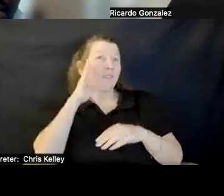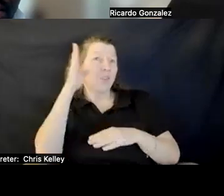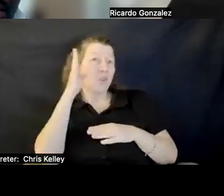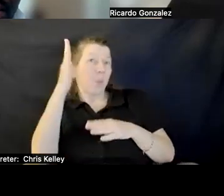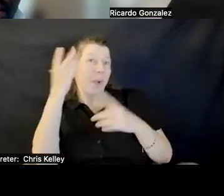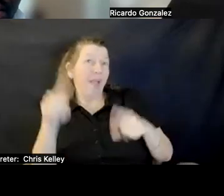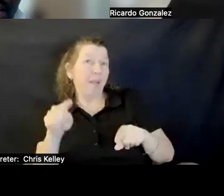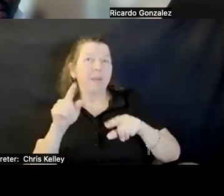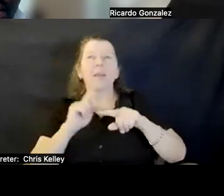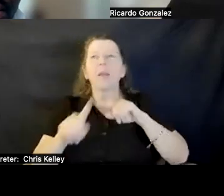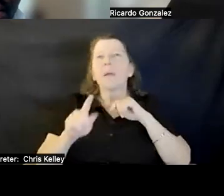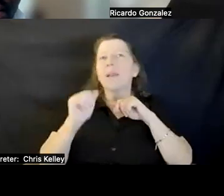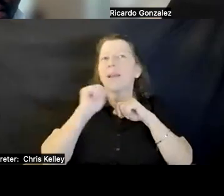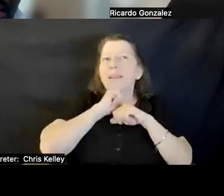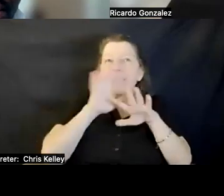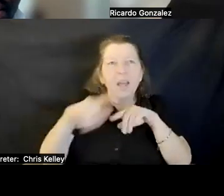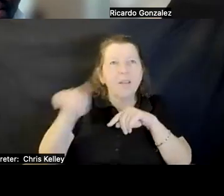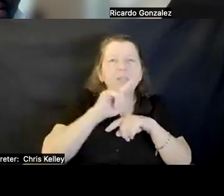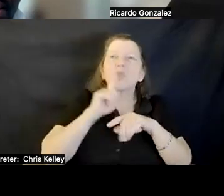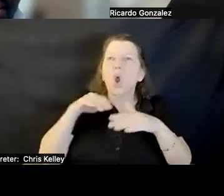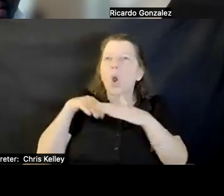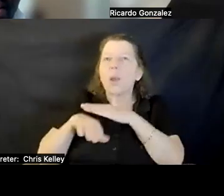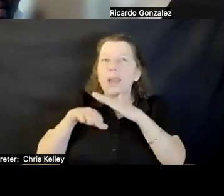NONE OF THOSE ARE ACTUALLY ACCESSIBLE TO BLIND OF VISION, D EAF FOLKS.